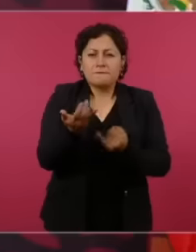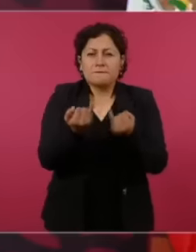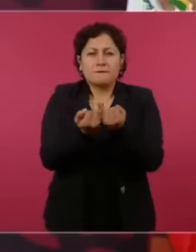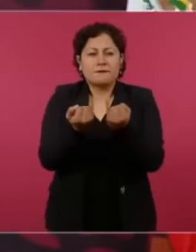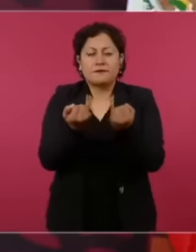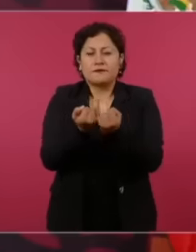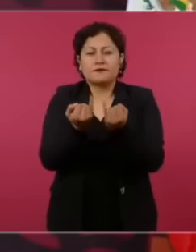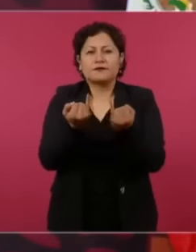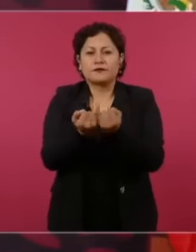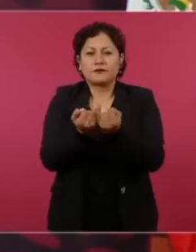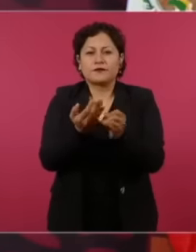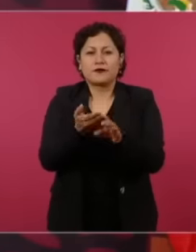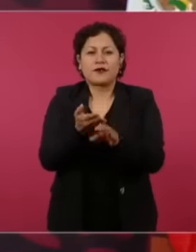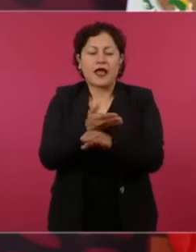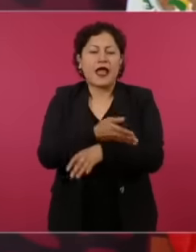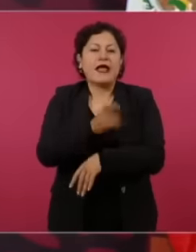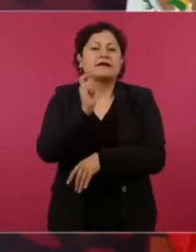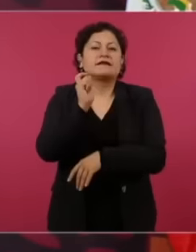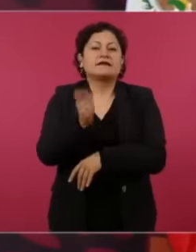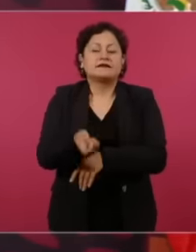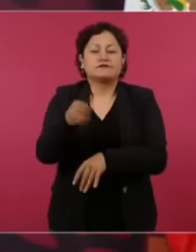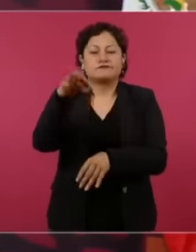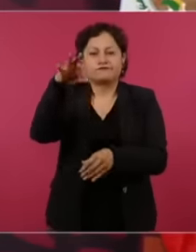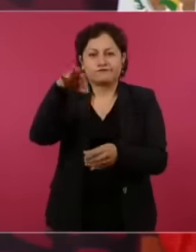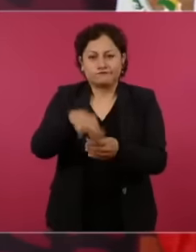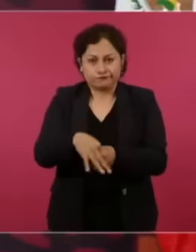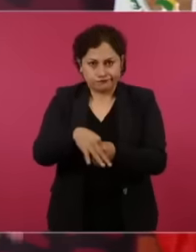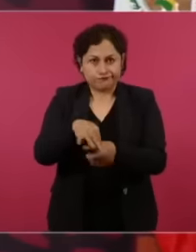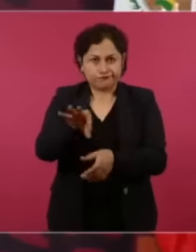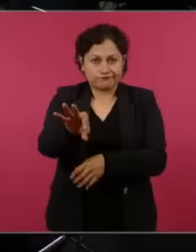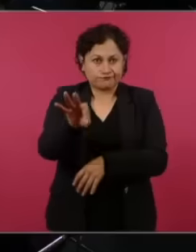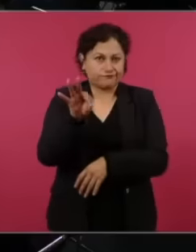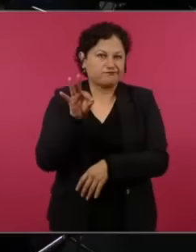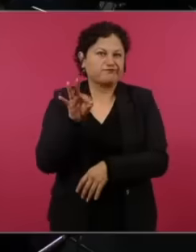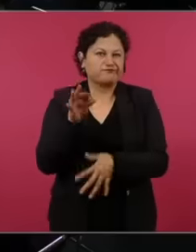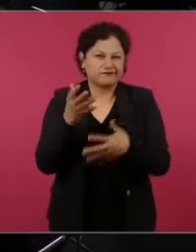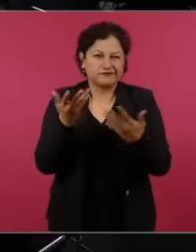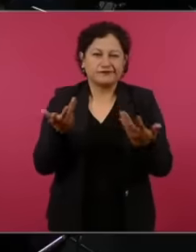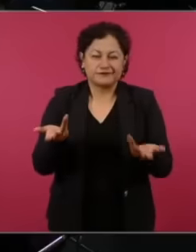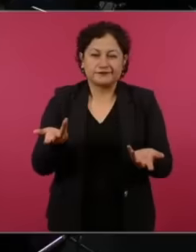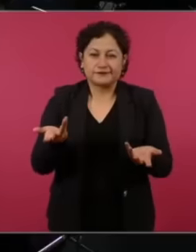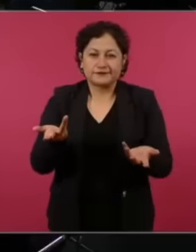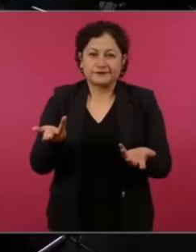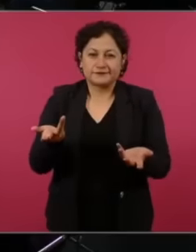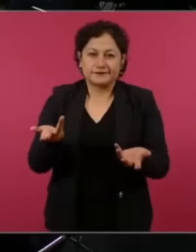election is a bit of a